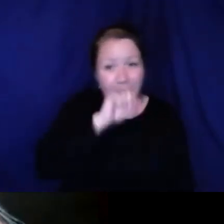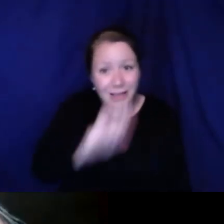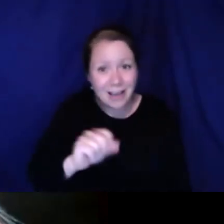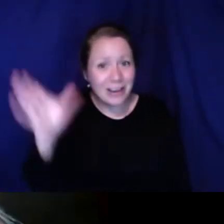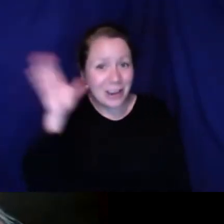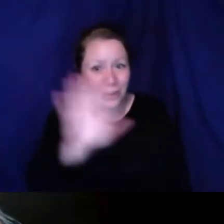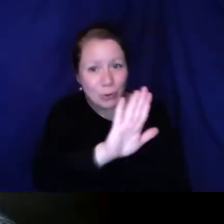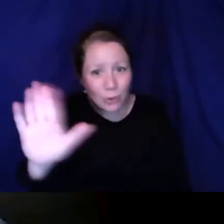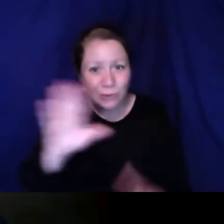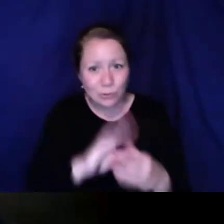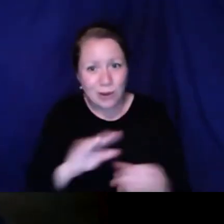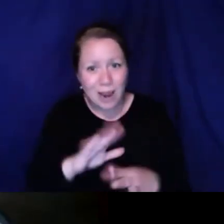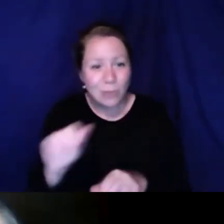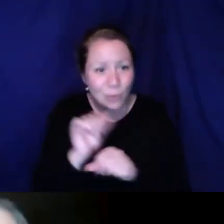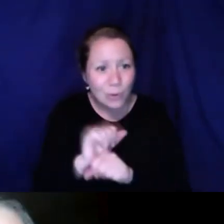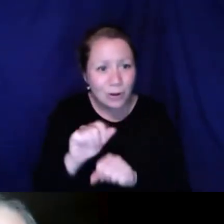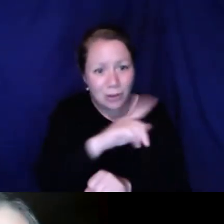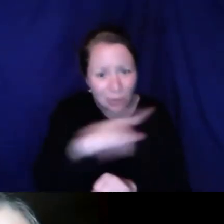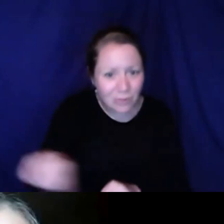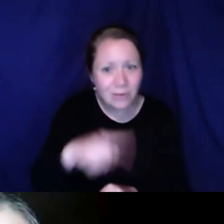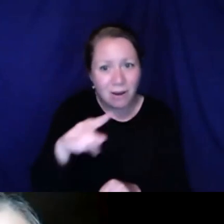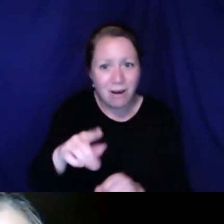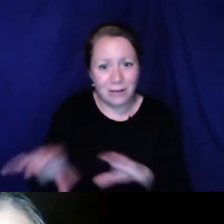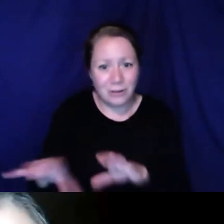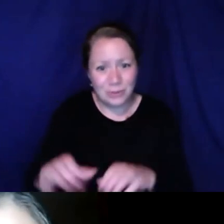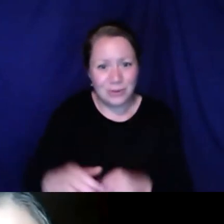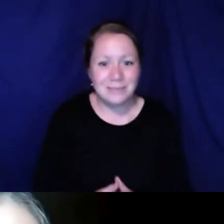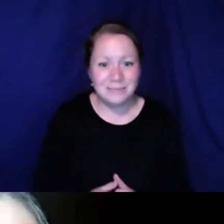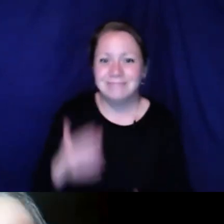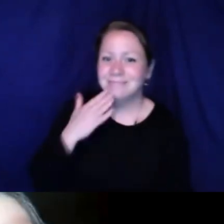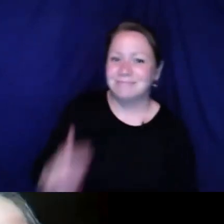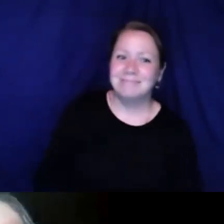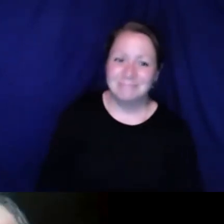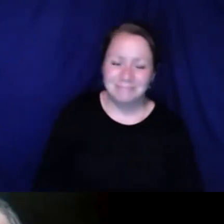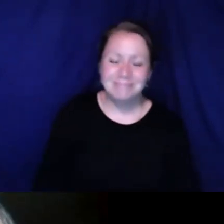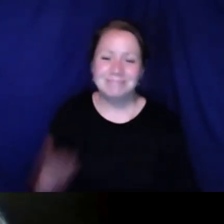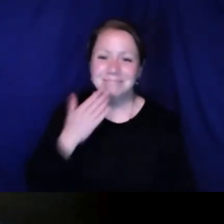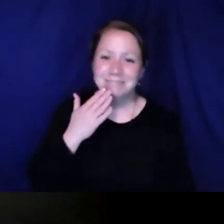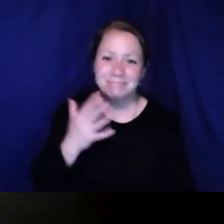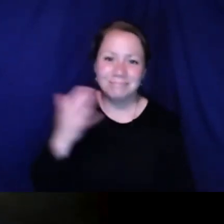it. I don't think Sefakor is going to be able to keep me away from future meetings because I love hearing your